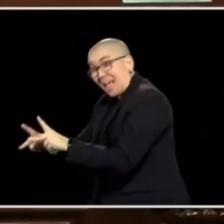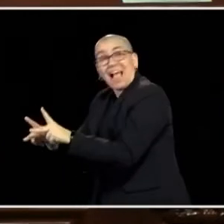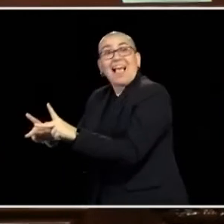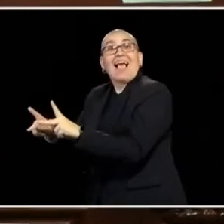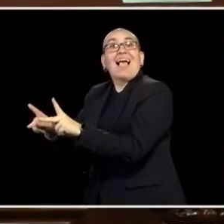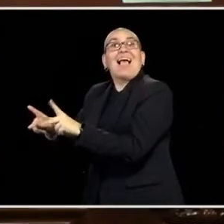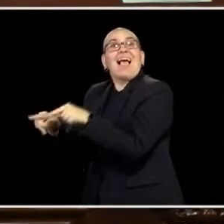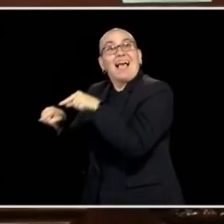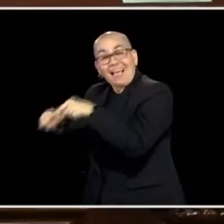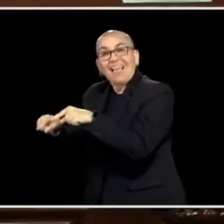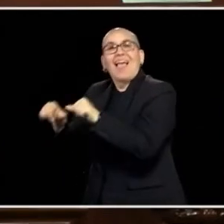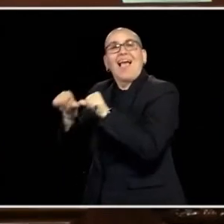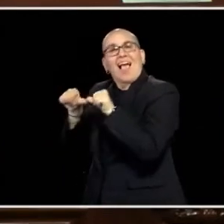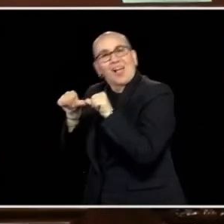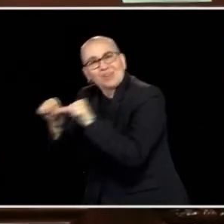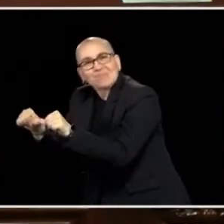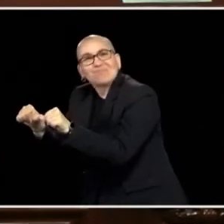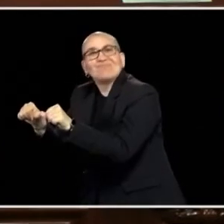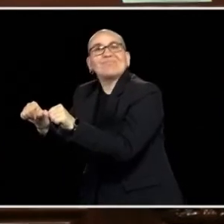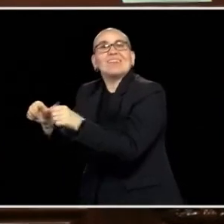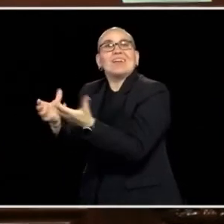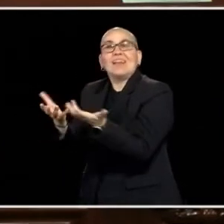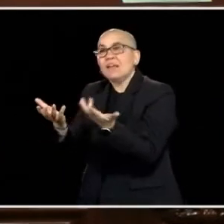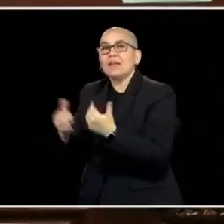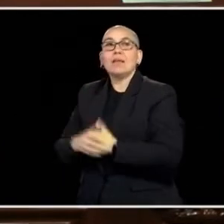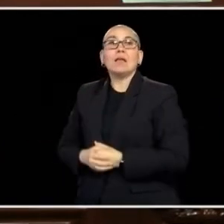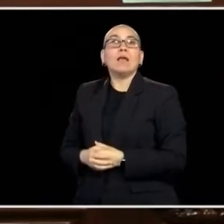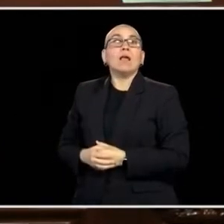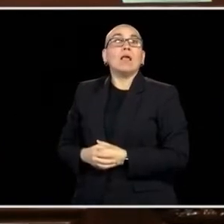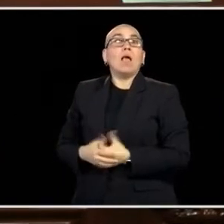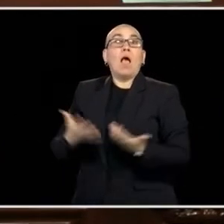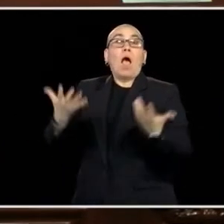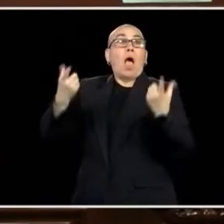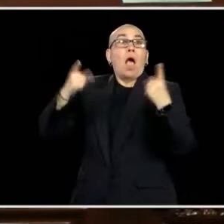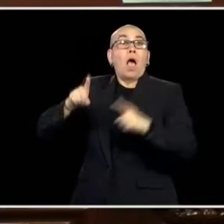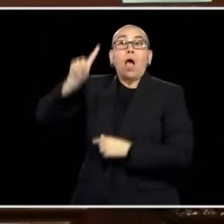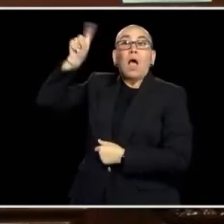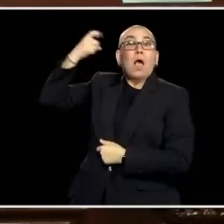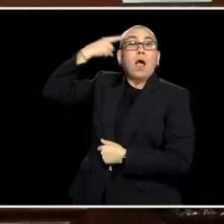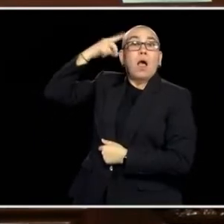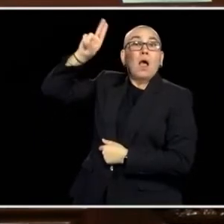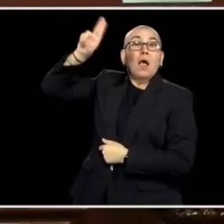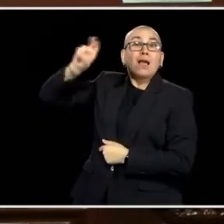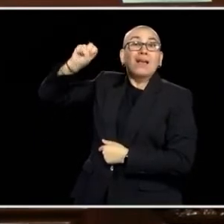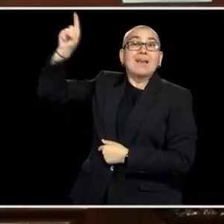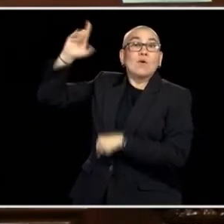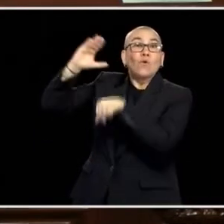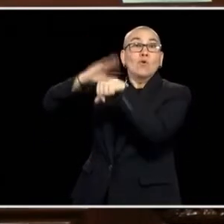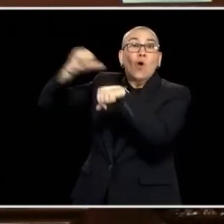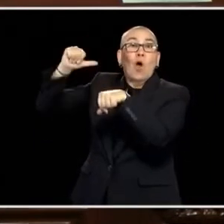STATES GOVERNMENT TO PROVIDE SECURITY FOR THIS NATION. NO ONE DOES THIS BETTER AND THE PEOPLE OF MINNESOTA OWE AN